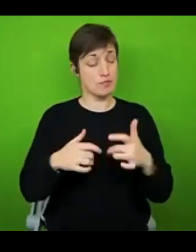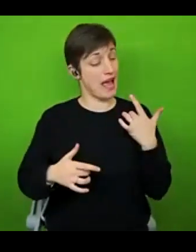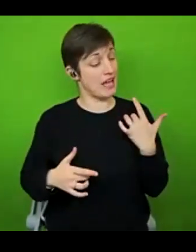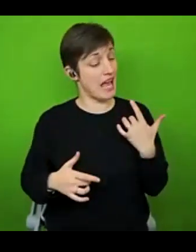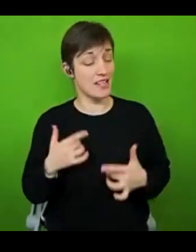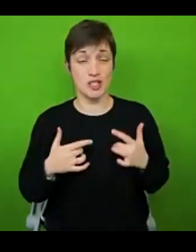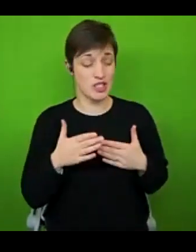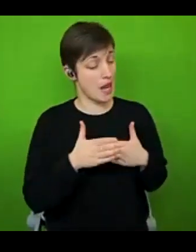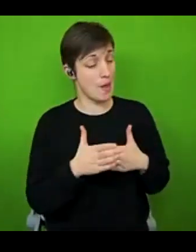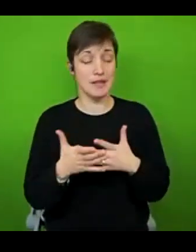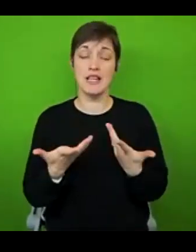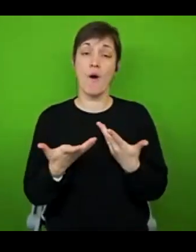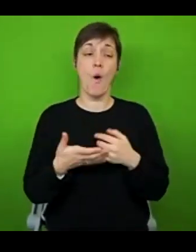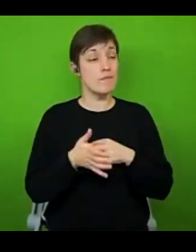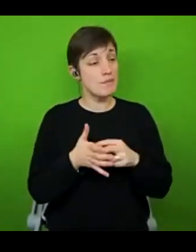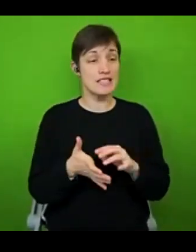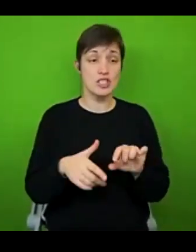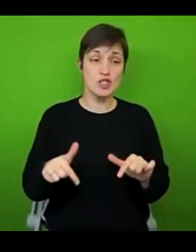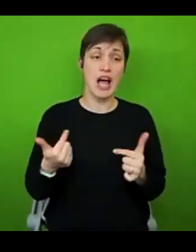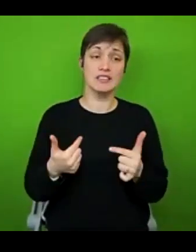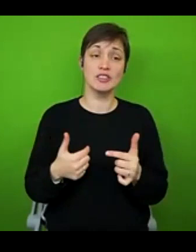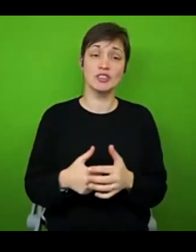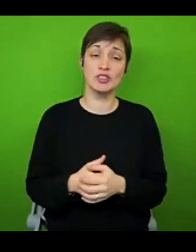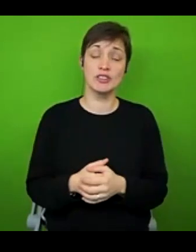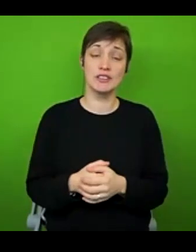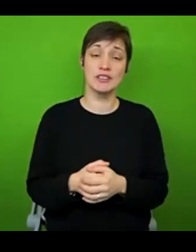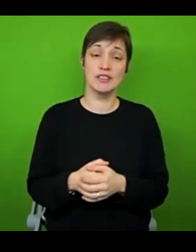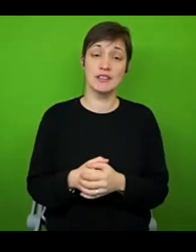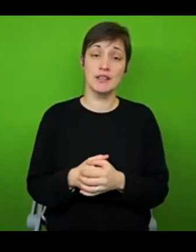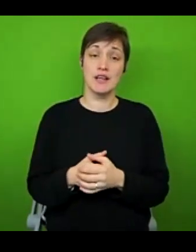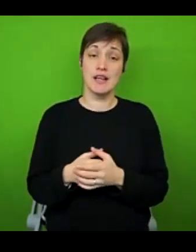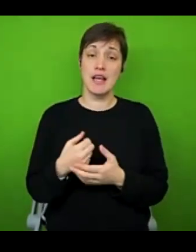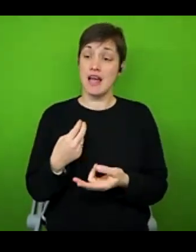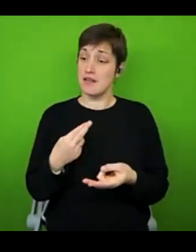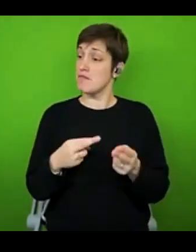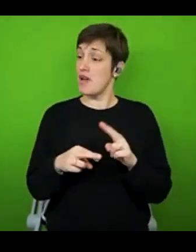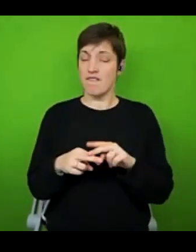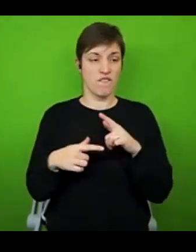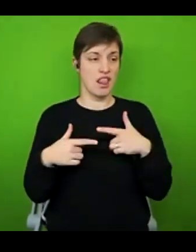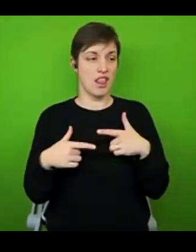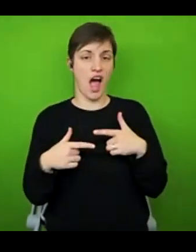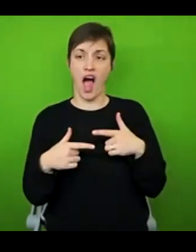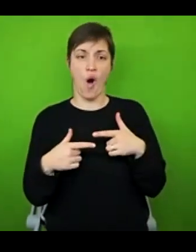mobility challenges. And often it's the case that if we don't fit into the stereotypical idea of what society sees as a